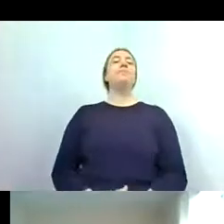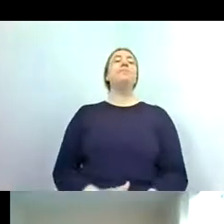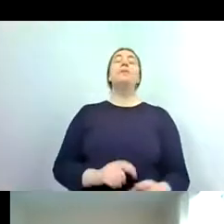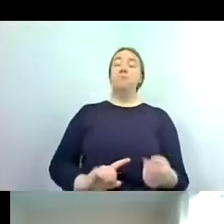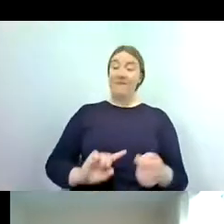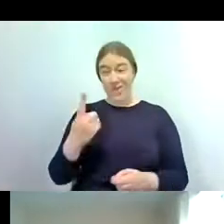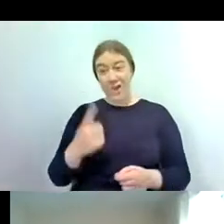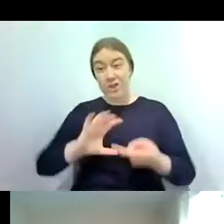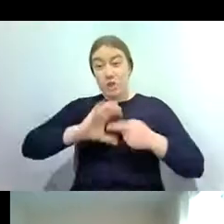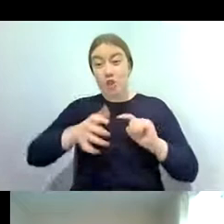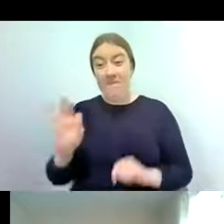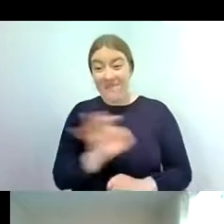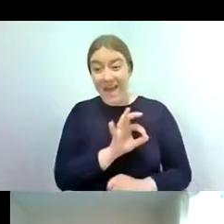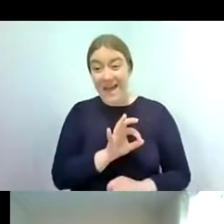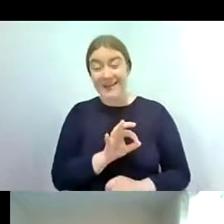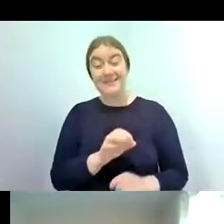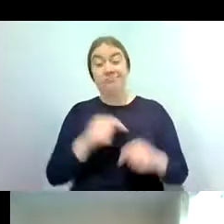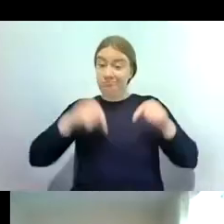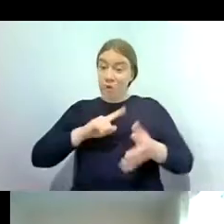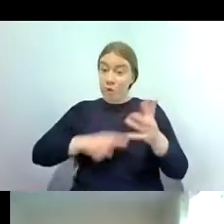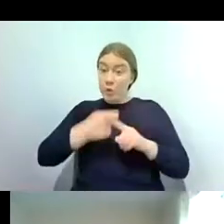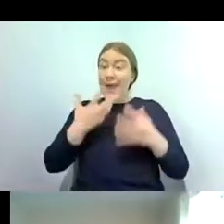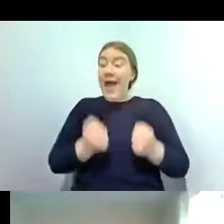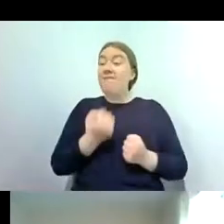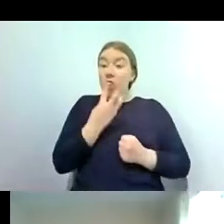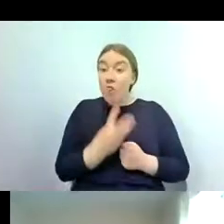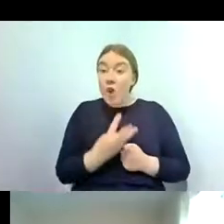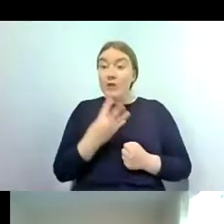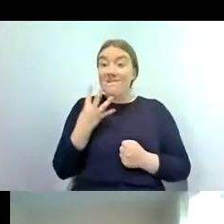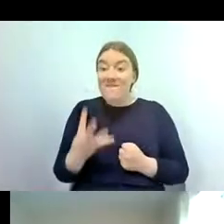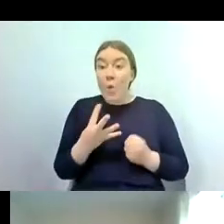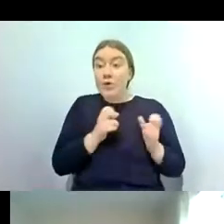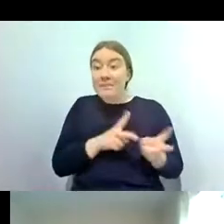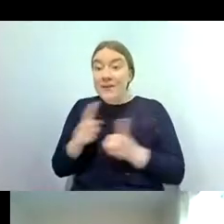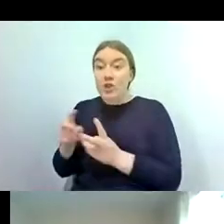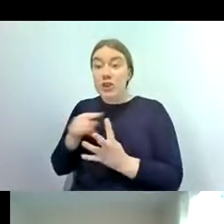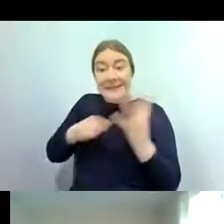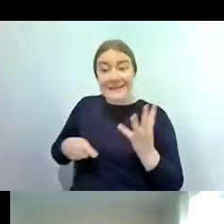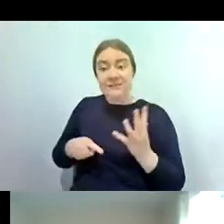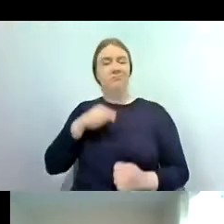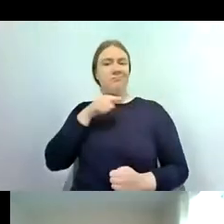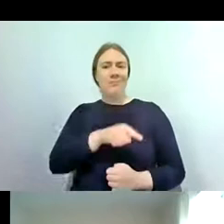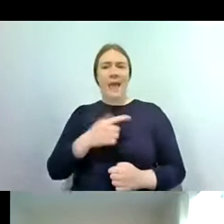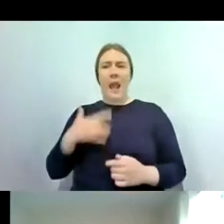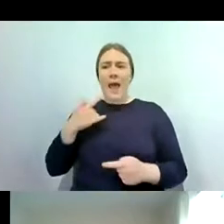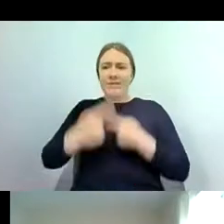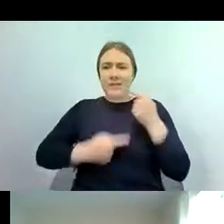uk we have 34 species they have a relatively simple life cycle so they start out with eggs